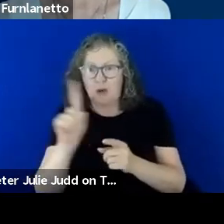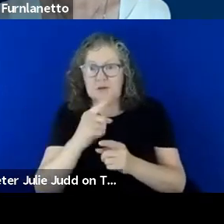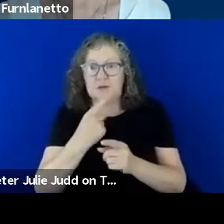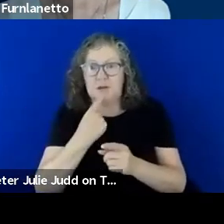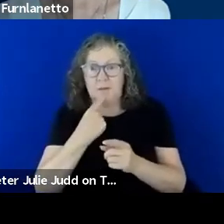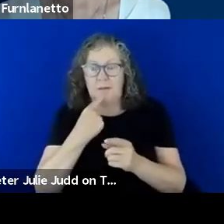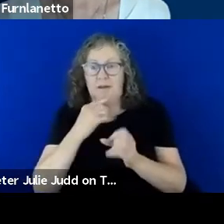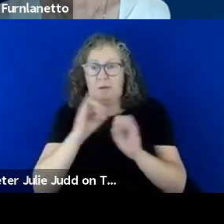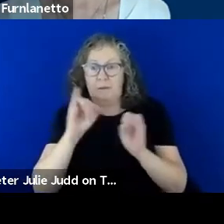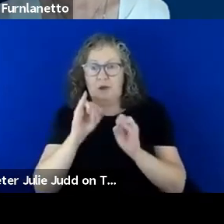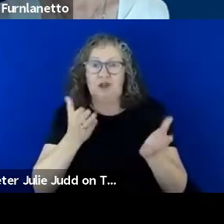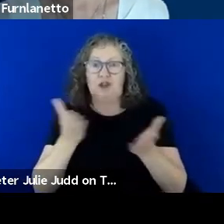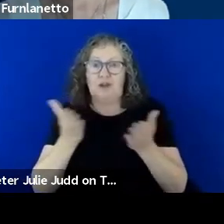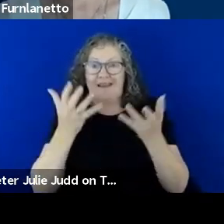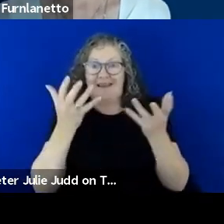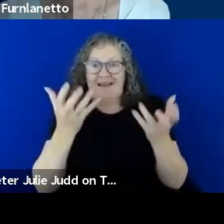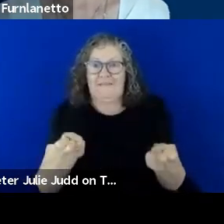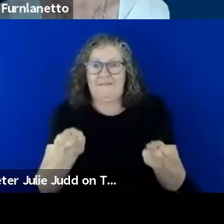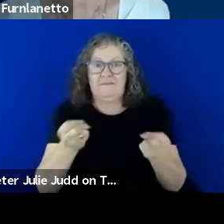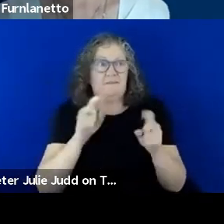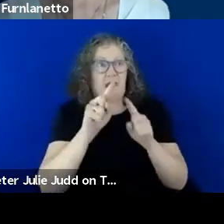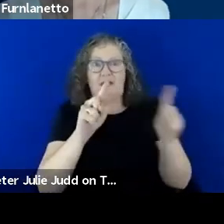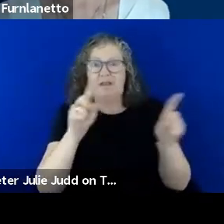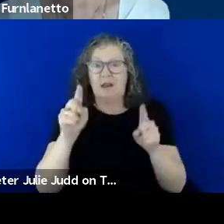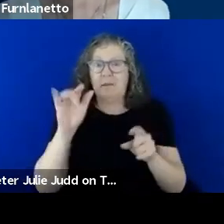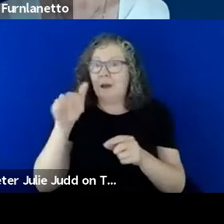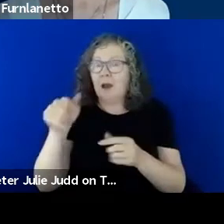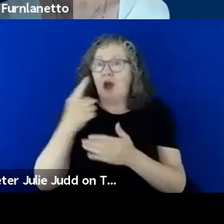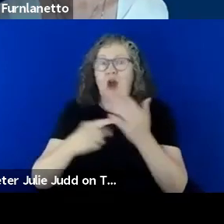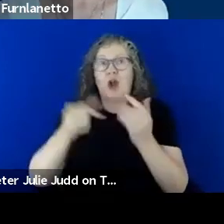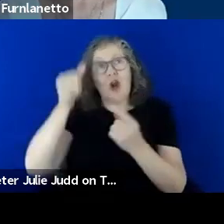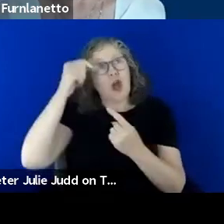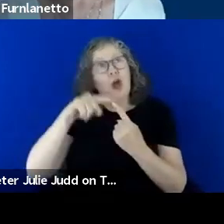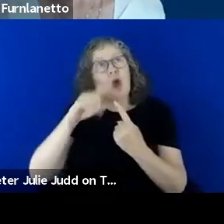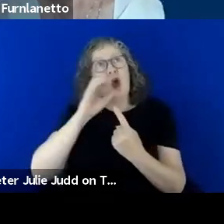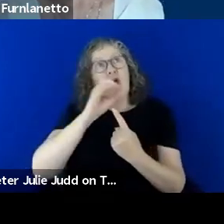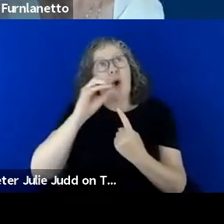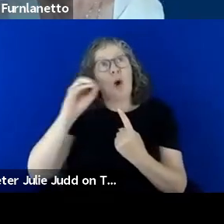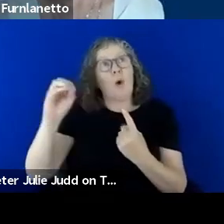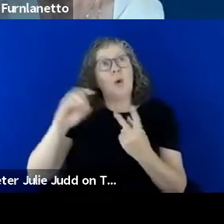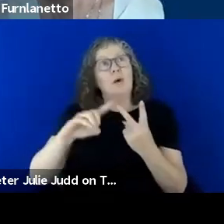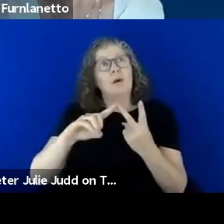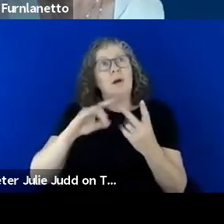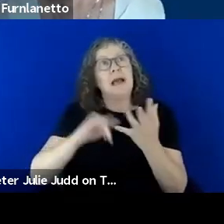are out there because you might just know your triple zero and yes but it could be a whole lot